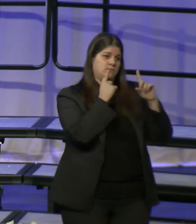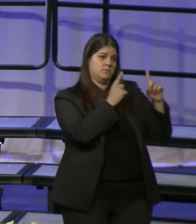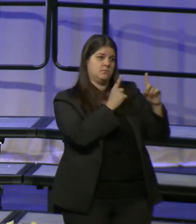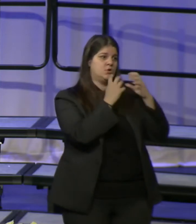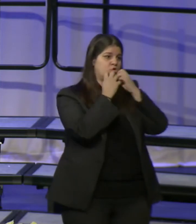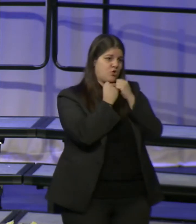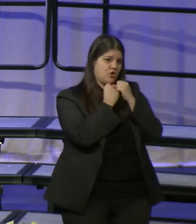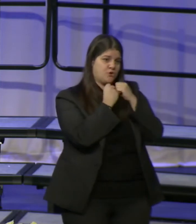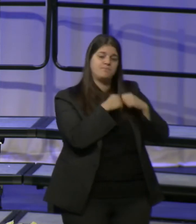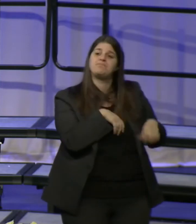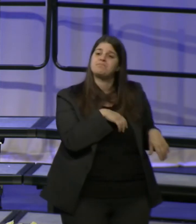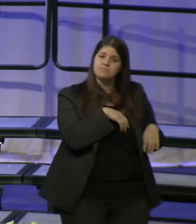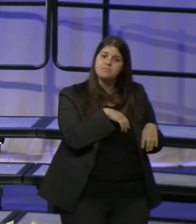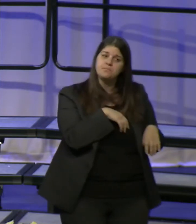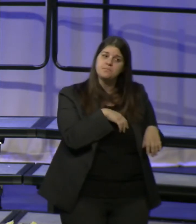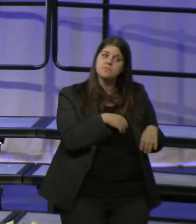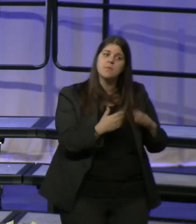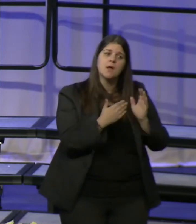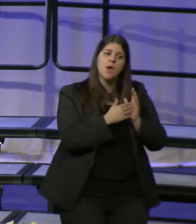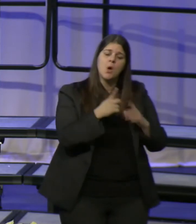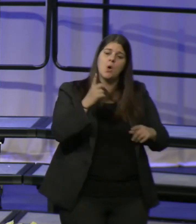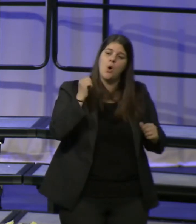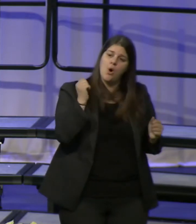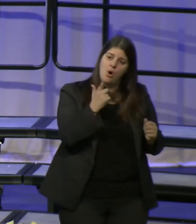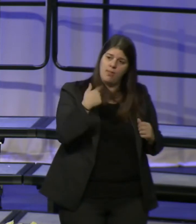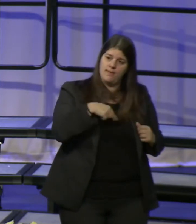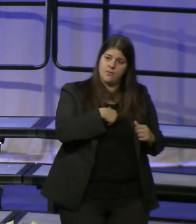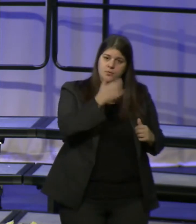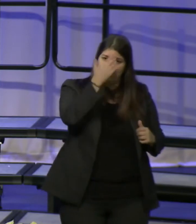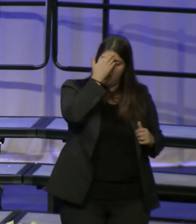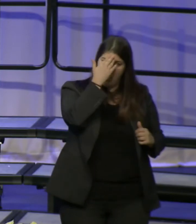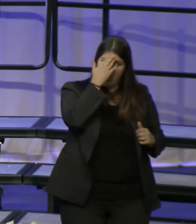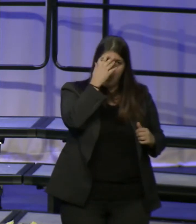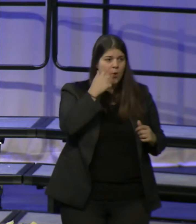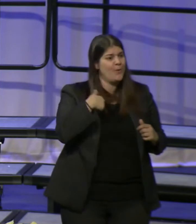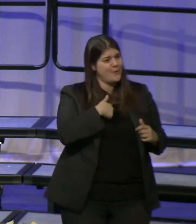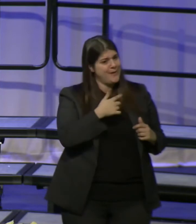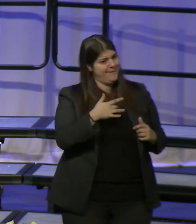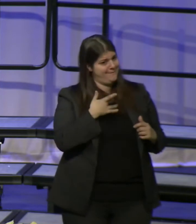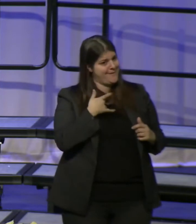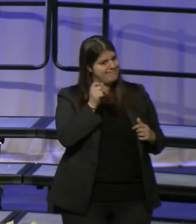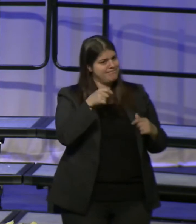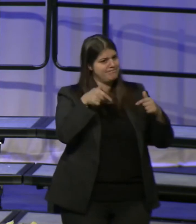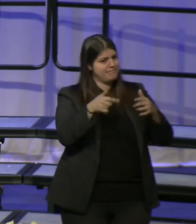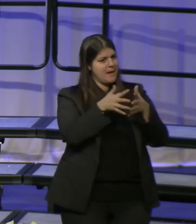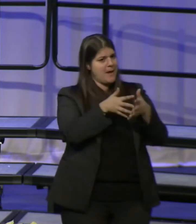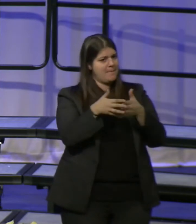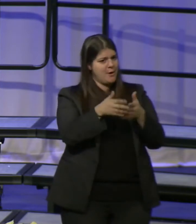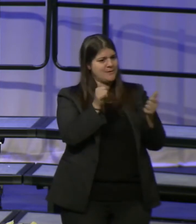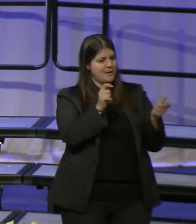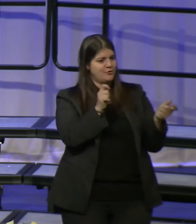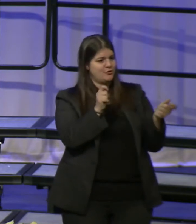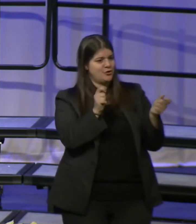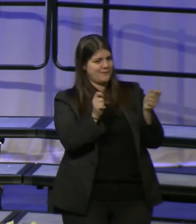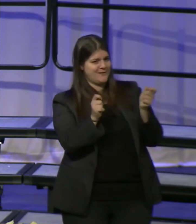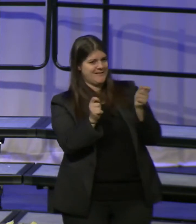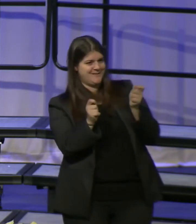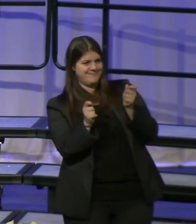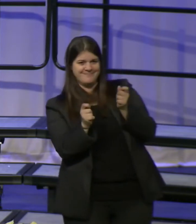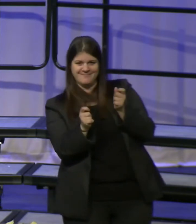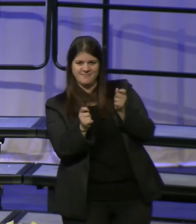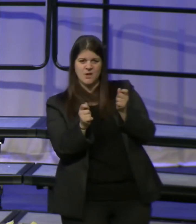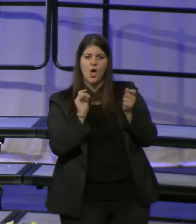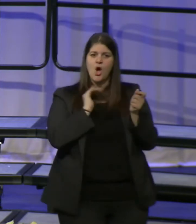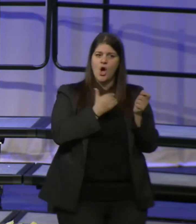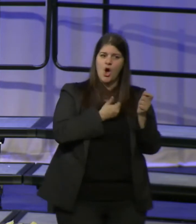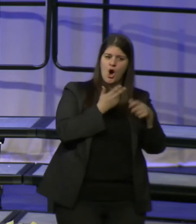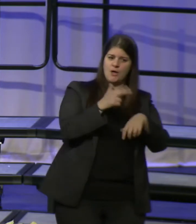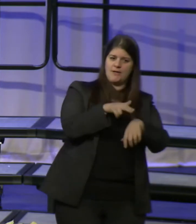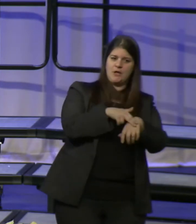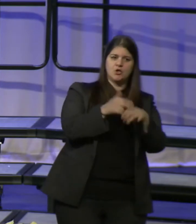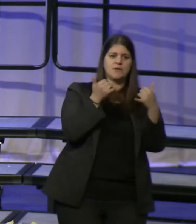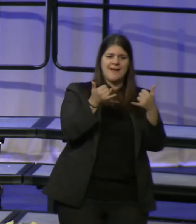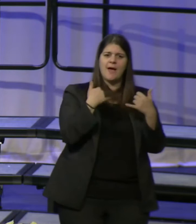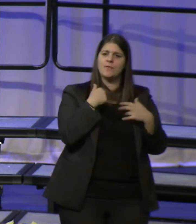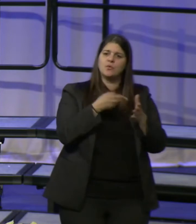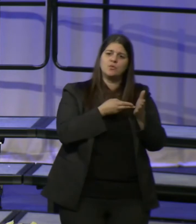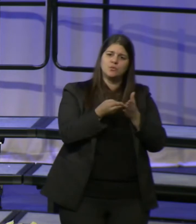As we all know and feel, our country is shifting. Our nation is at a true crossroads...perhaps